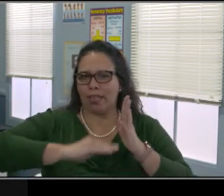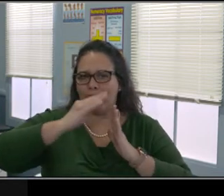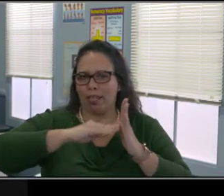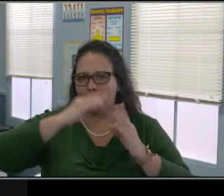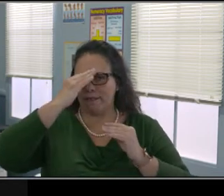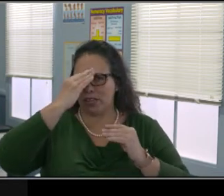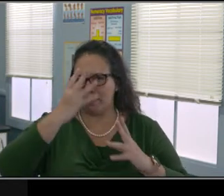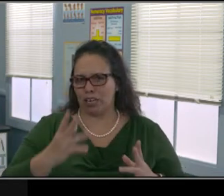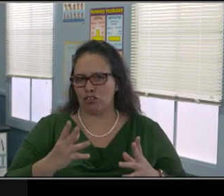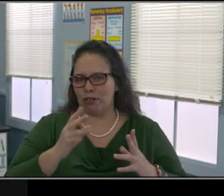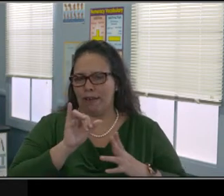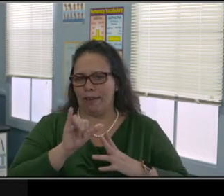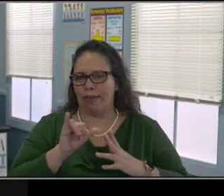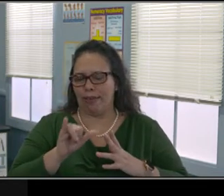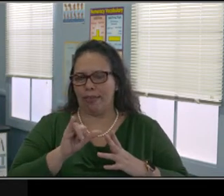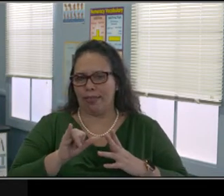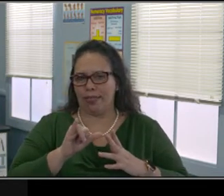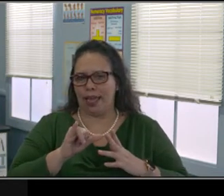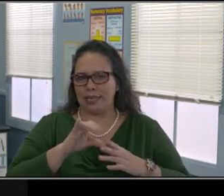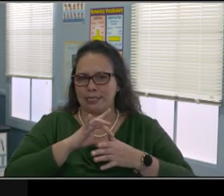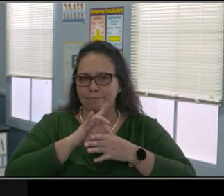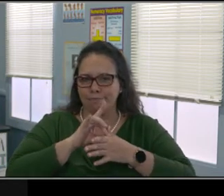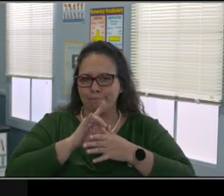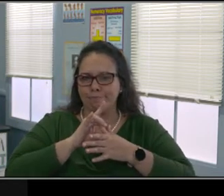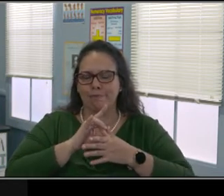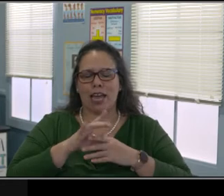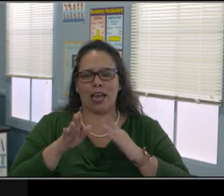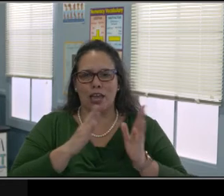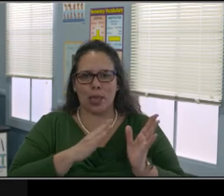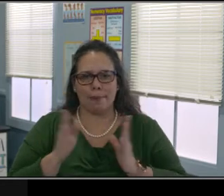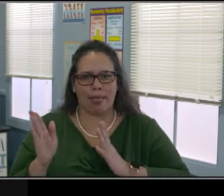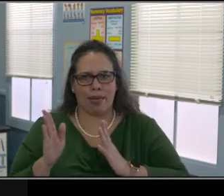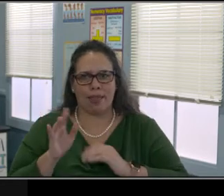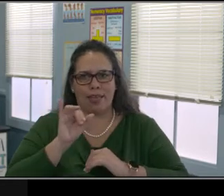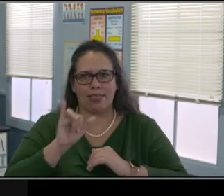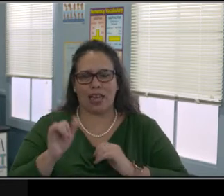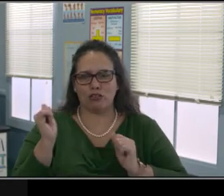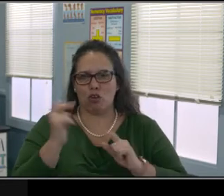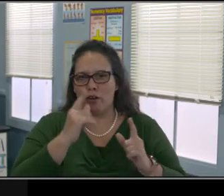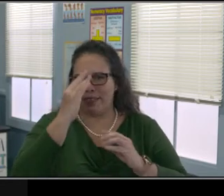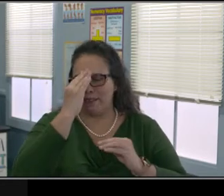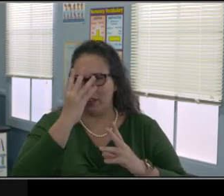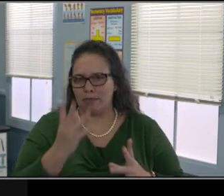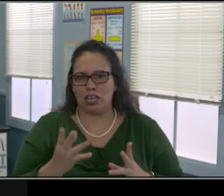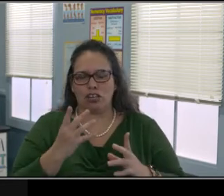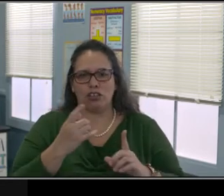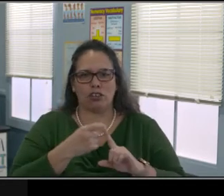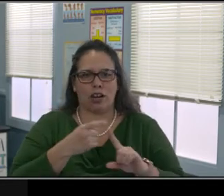How do I even know? And then I know my students with disabilities in my own child. How are they gonna read this